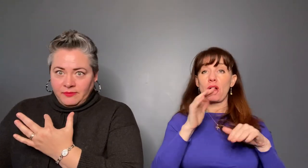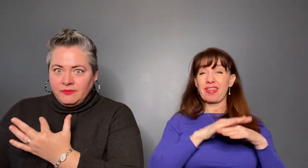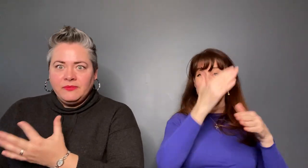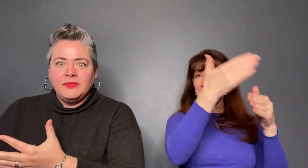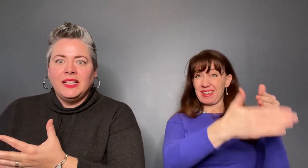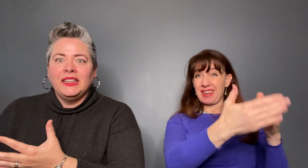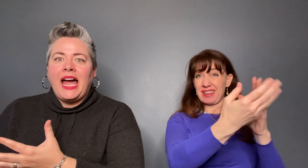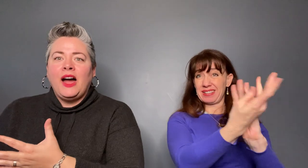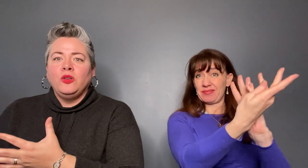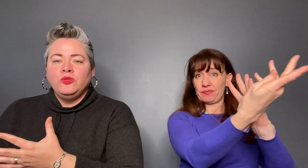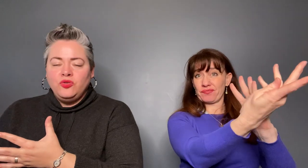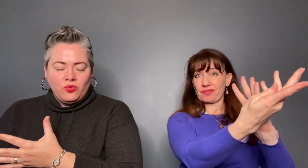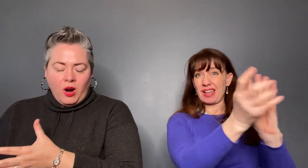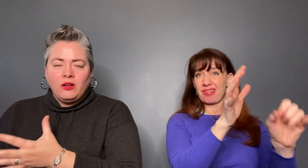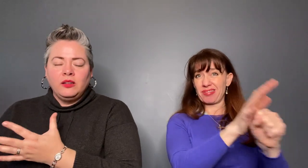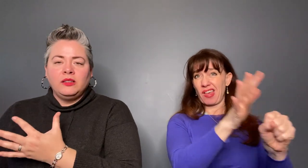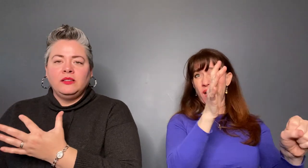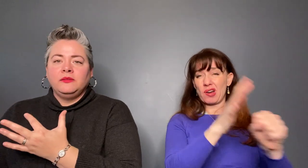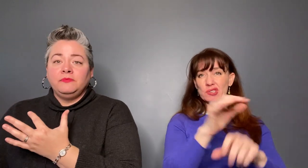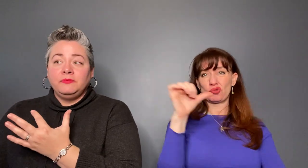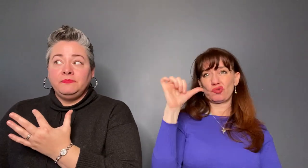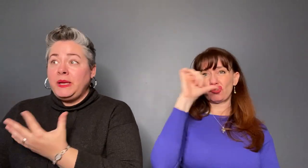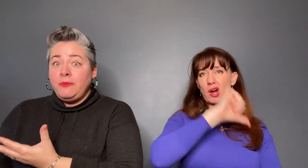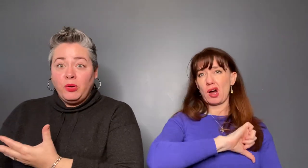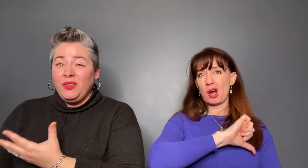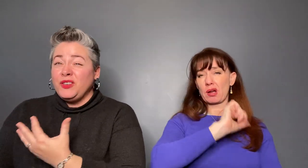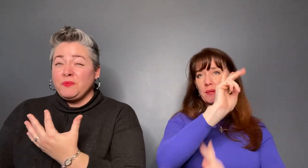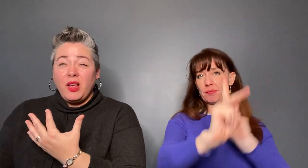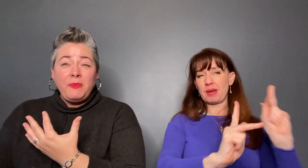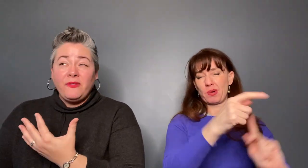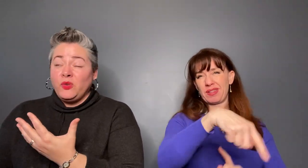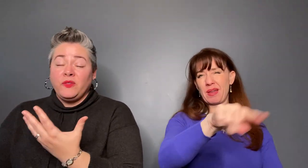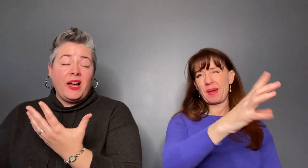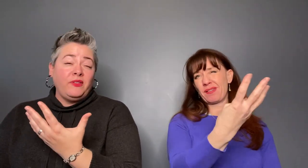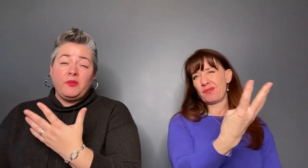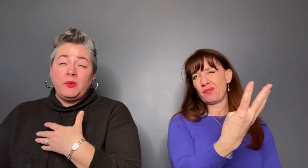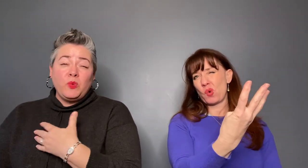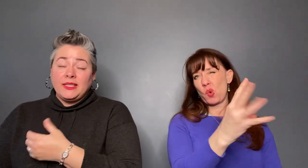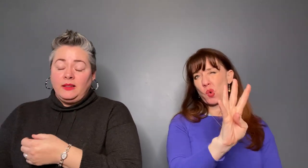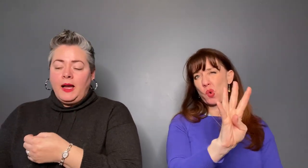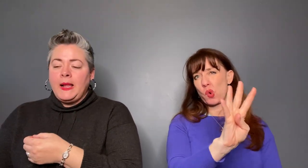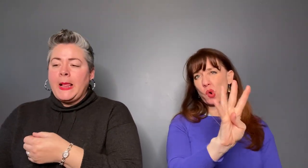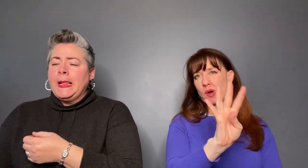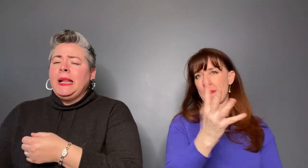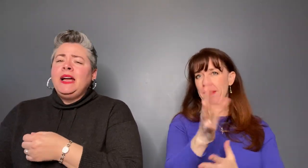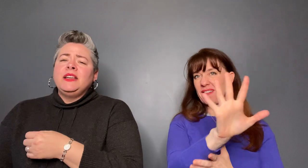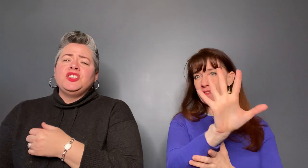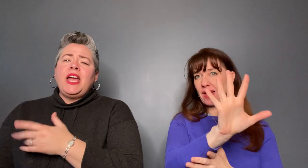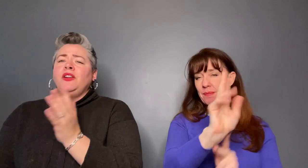people and there's probably about four or five of them. It wasn't a lot. Shouting,